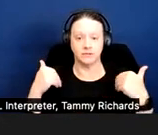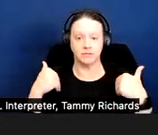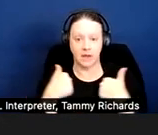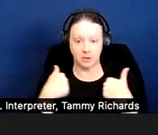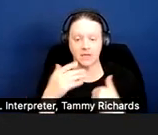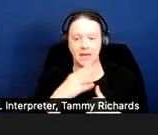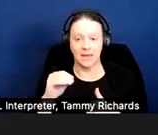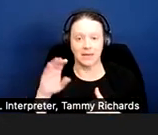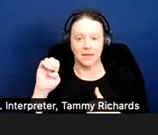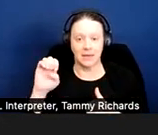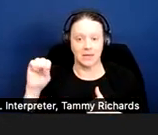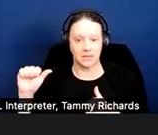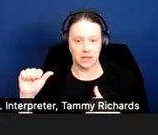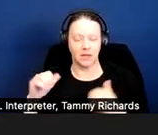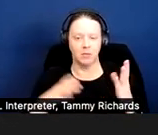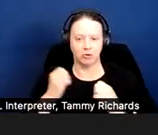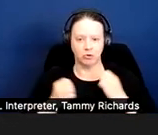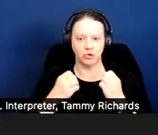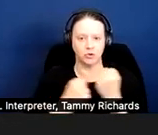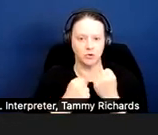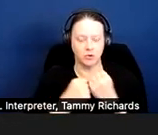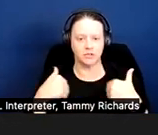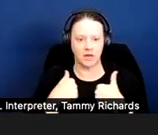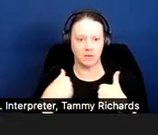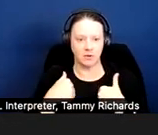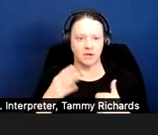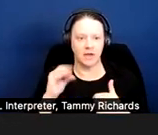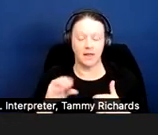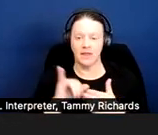And the rights in housing are broader than rights in other settings.